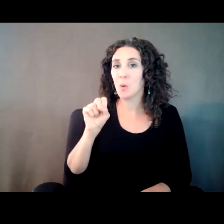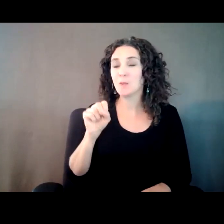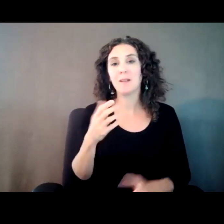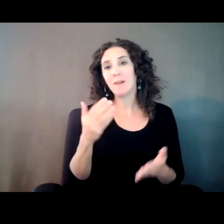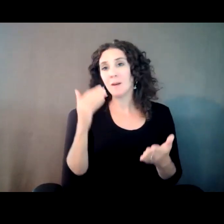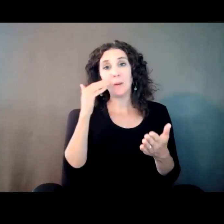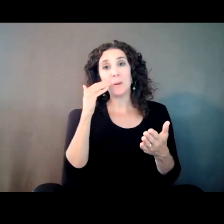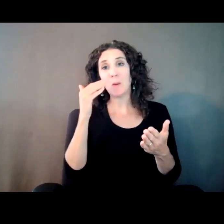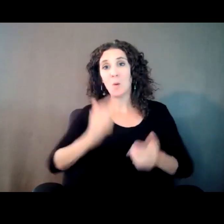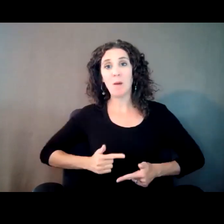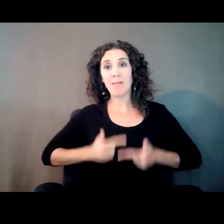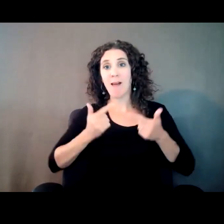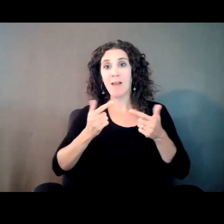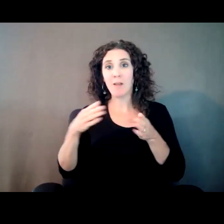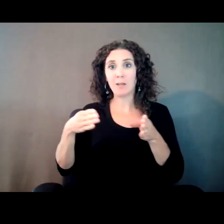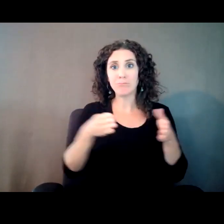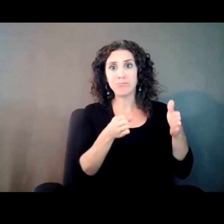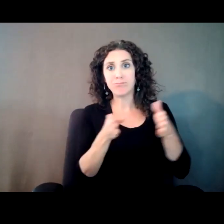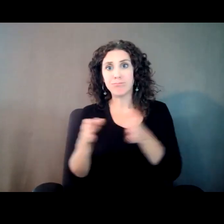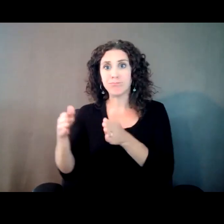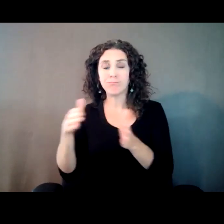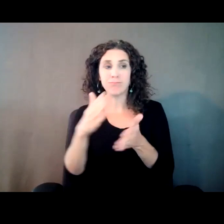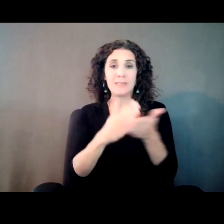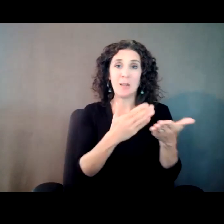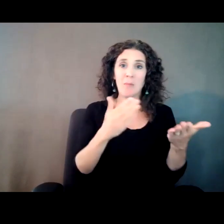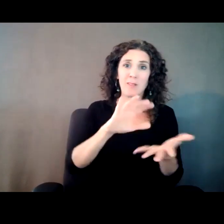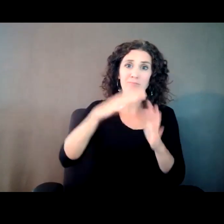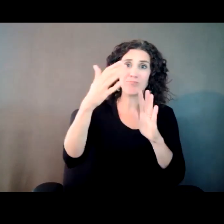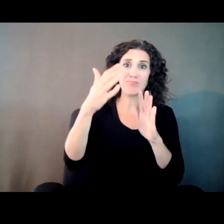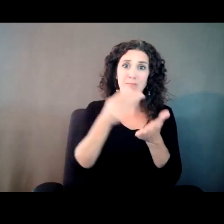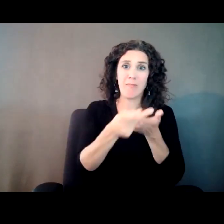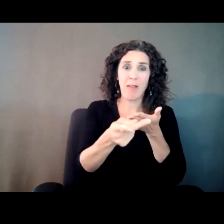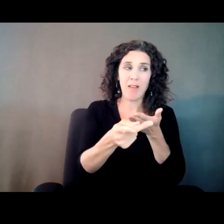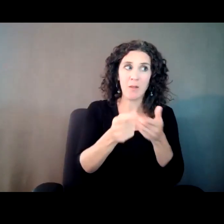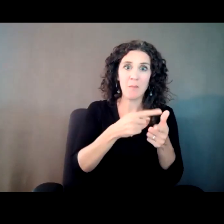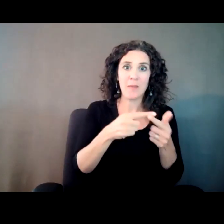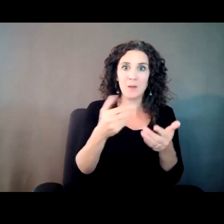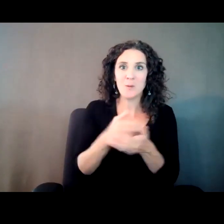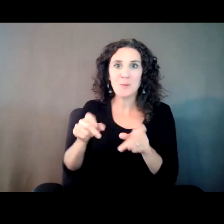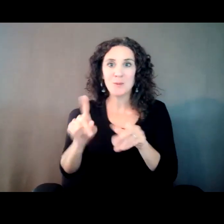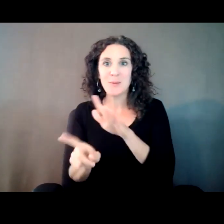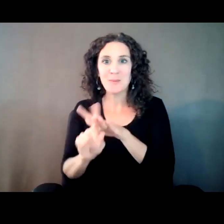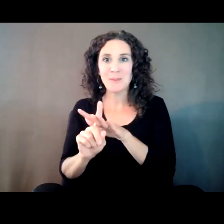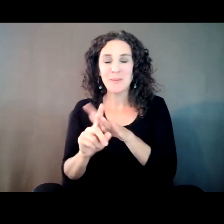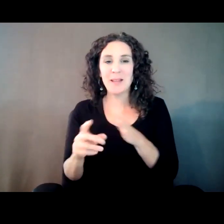and turns create these opportunities. And learning experiences. That you know, ultimately